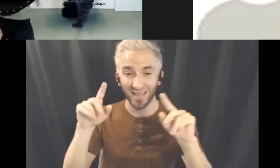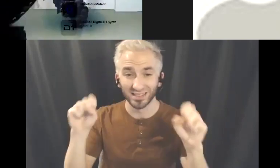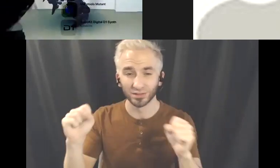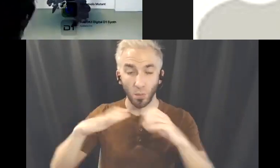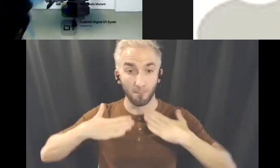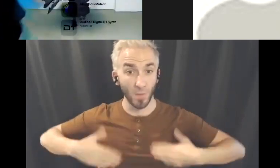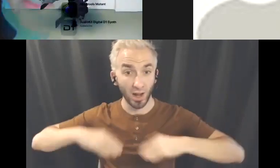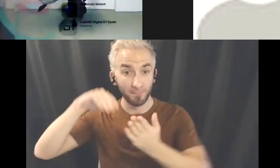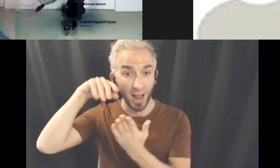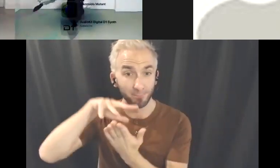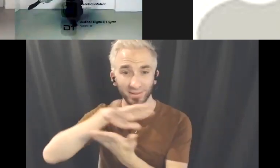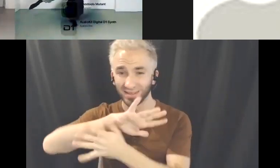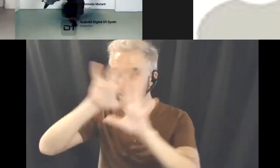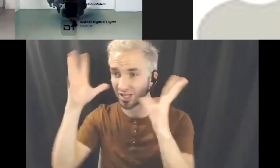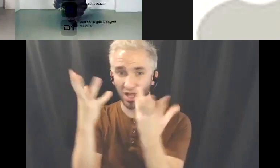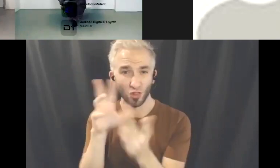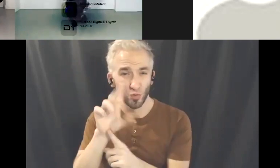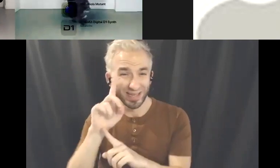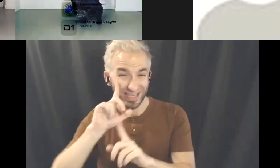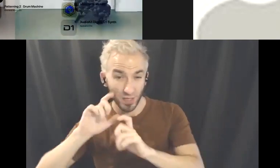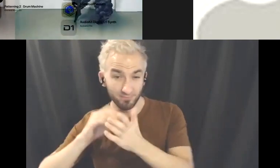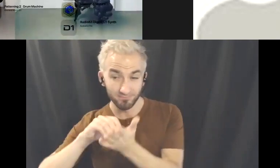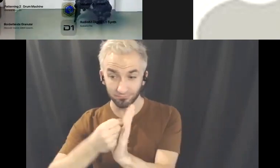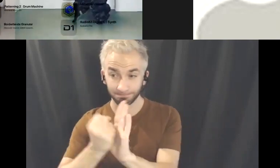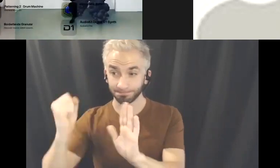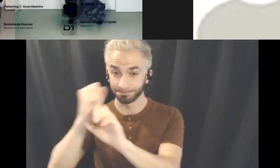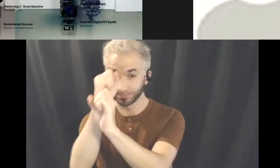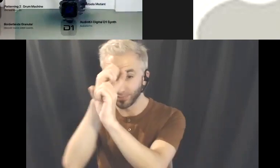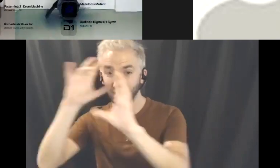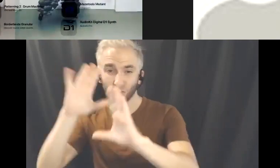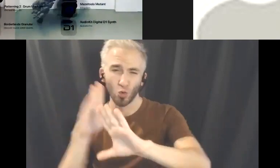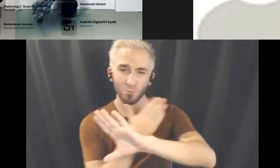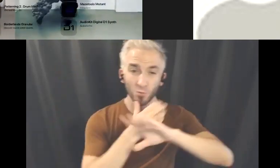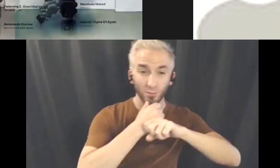3D imaging and music production have come a long way.